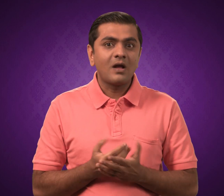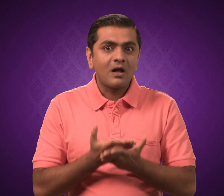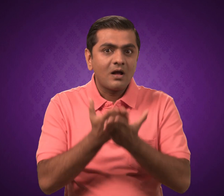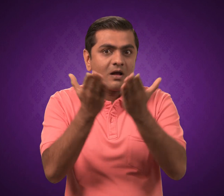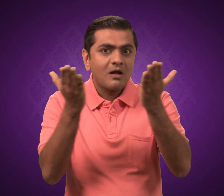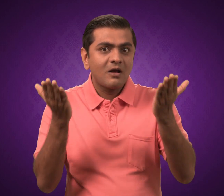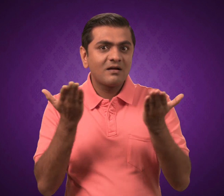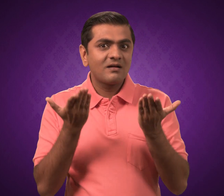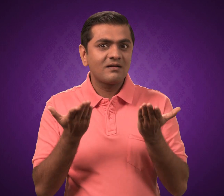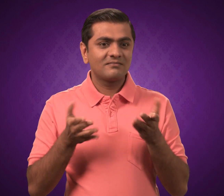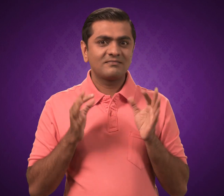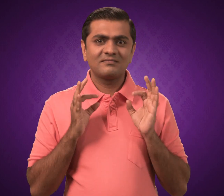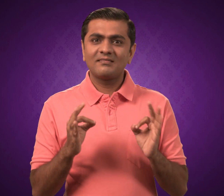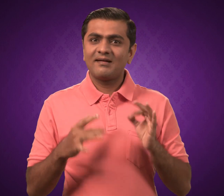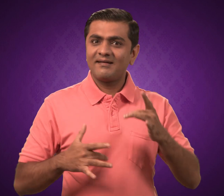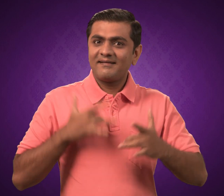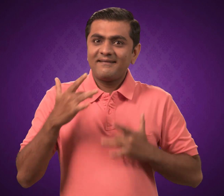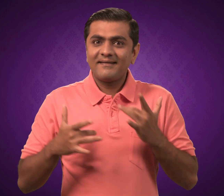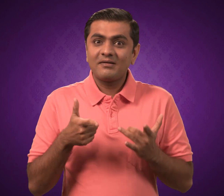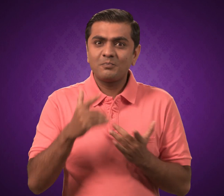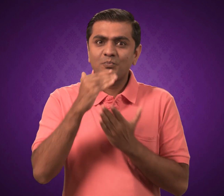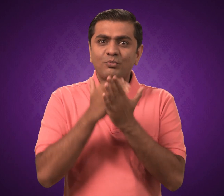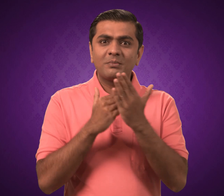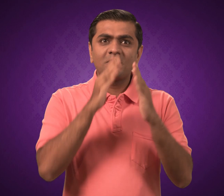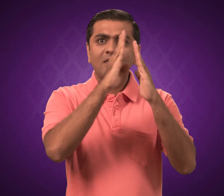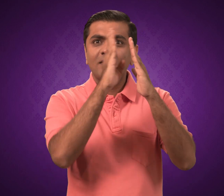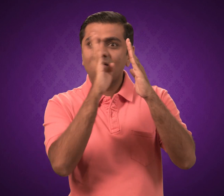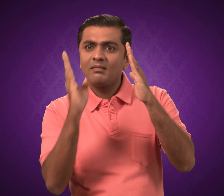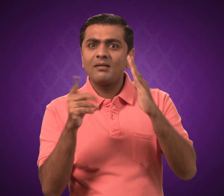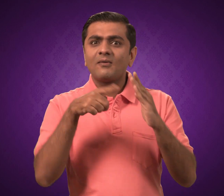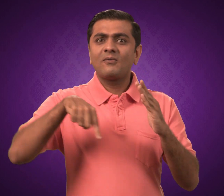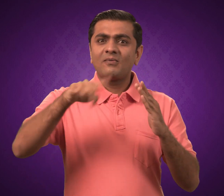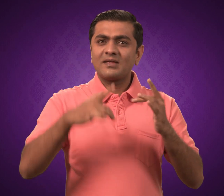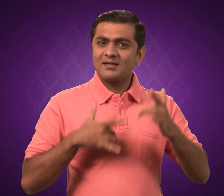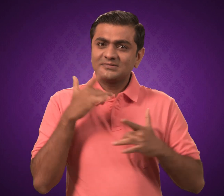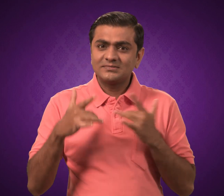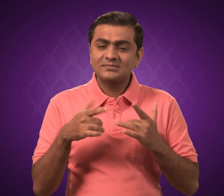Are you excited? There are so many different activities throughout the day!